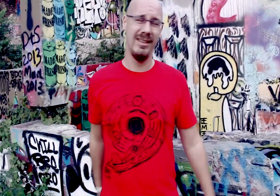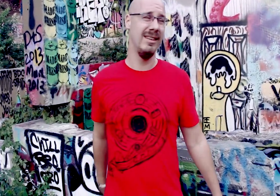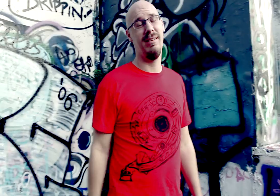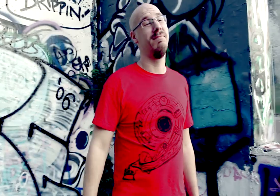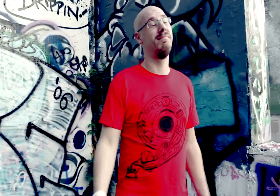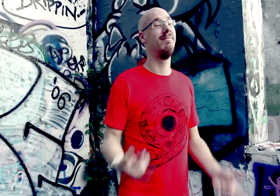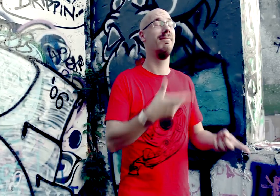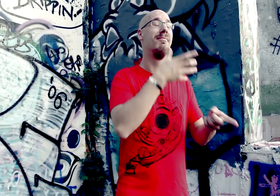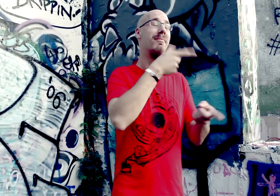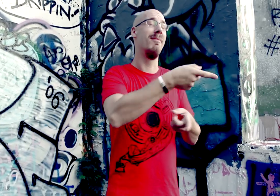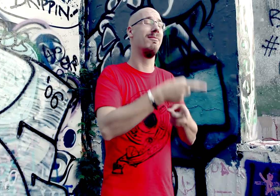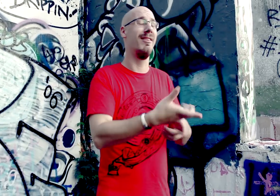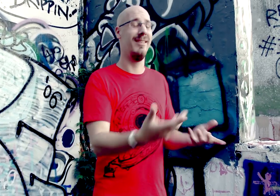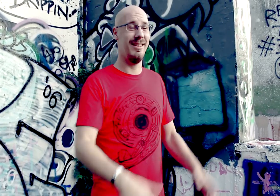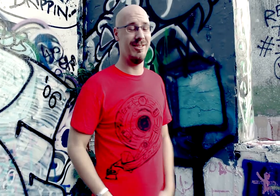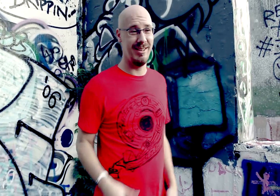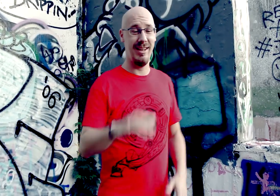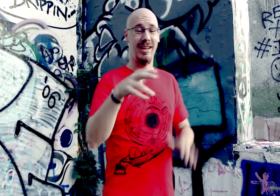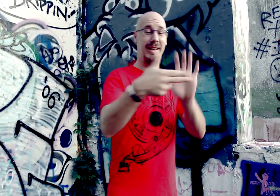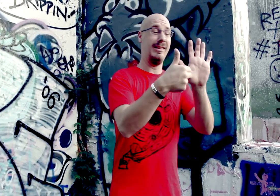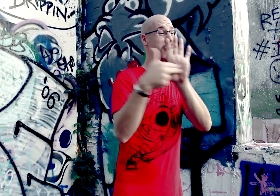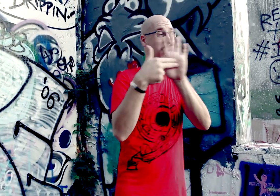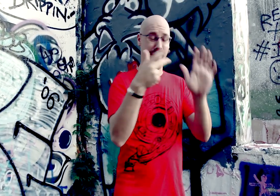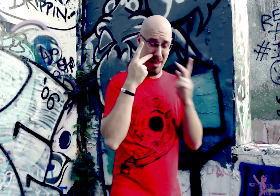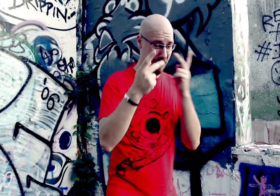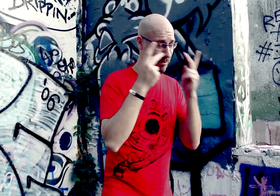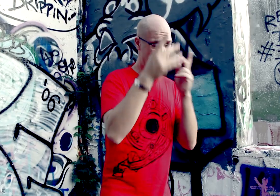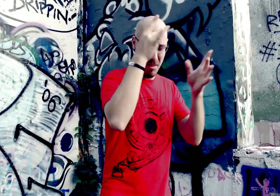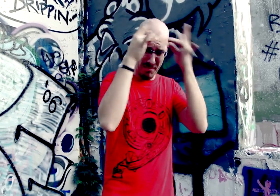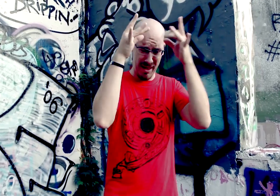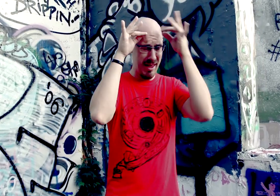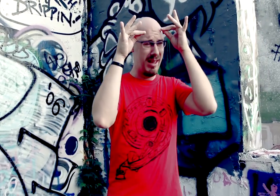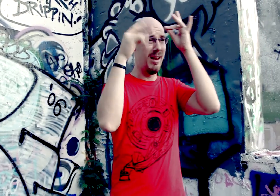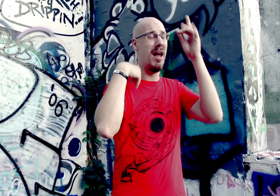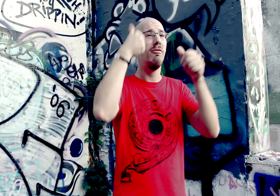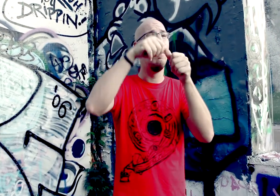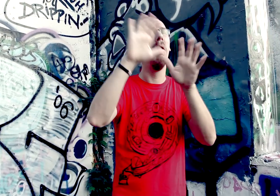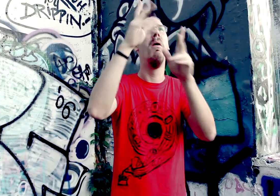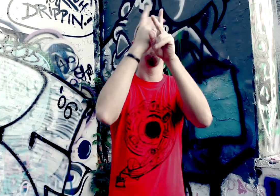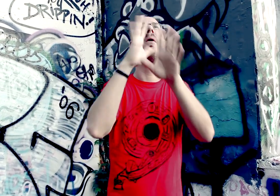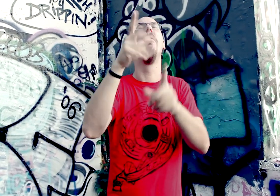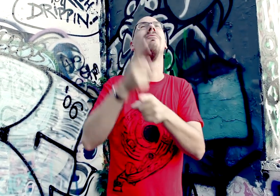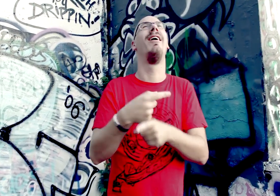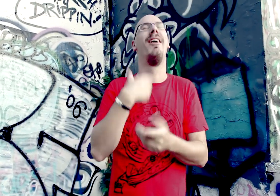Yeah, I guess she had a point, didn't she? Bunch of stereotypes all in my head. I remember doing the math like, "Yeah, I'm good at little league"